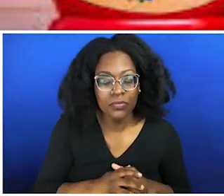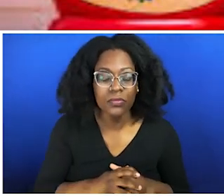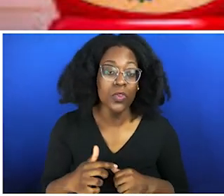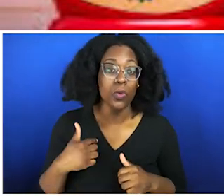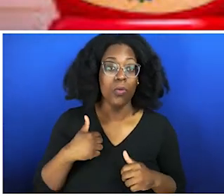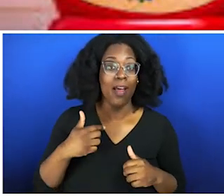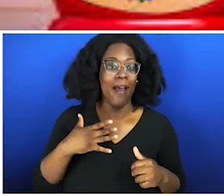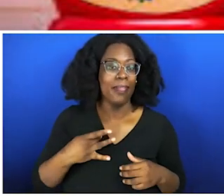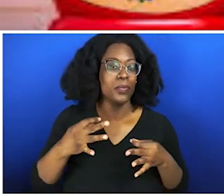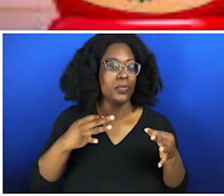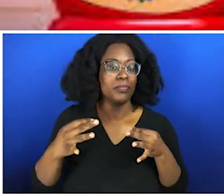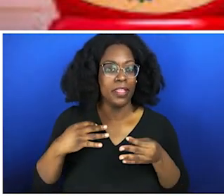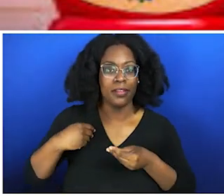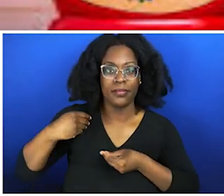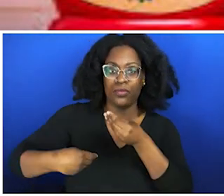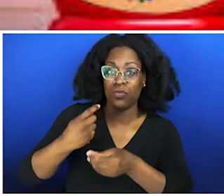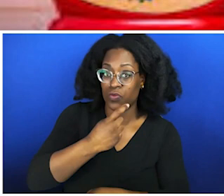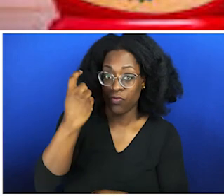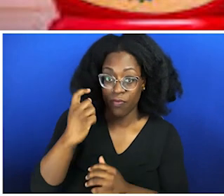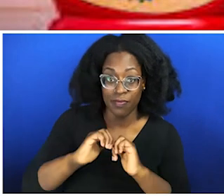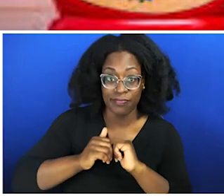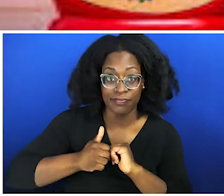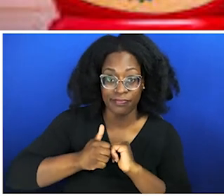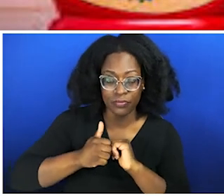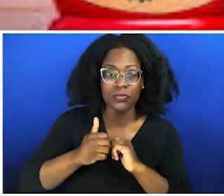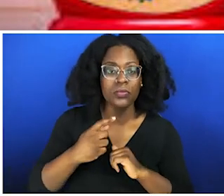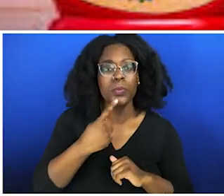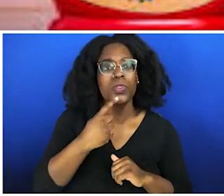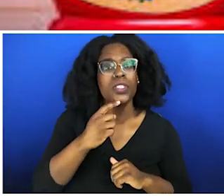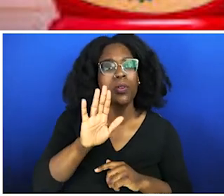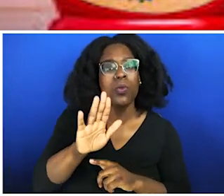grandmother, your great, great greats, all the way back to the very first original, what